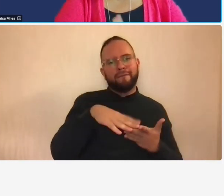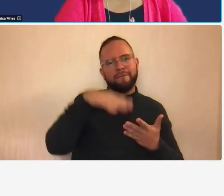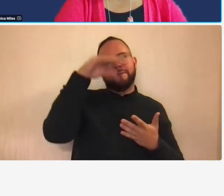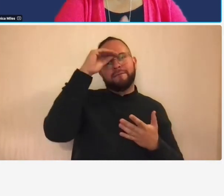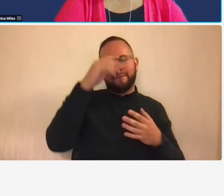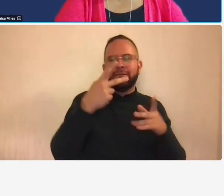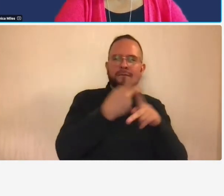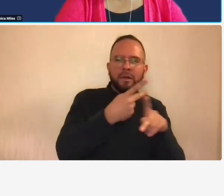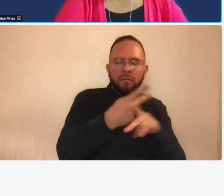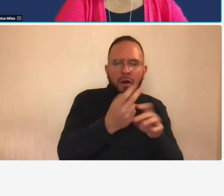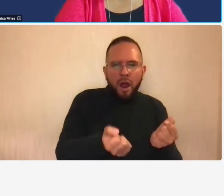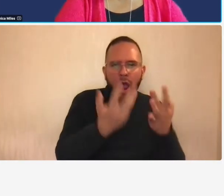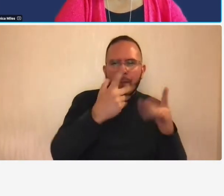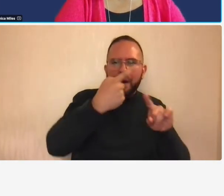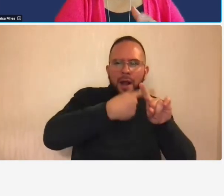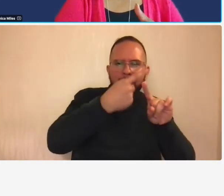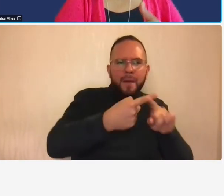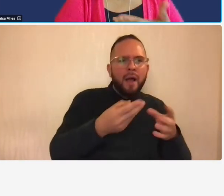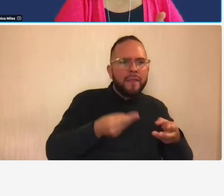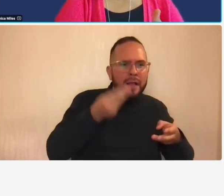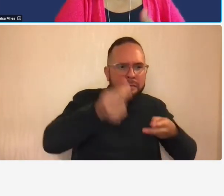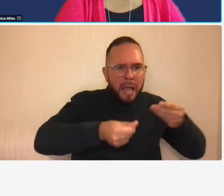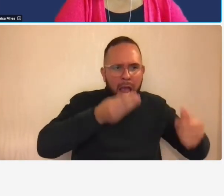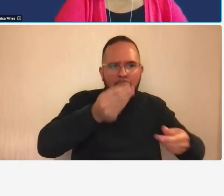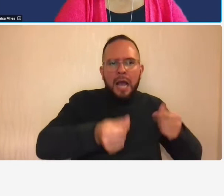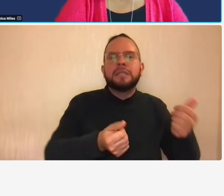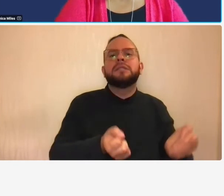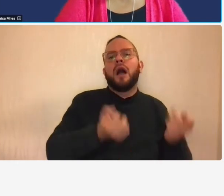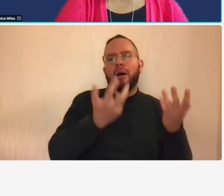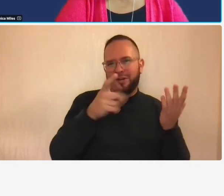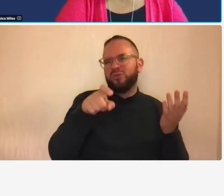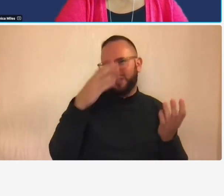you're on a cost plus fixed fee contract because you know you're you're going to be paid based on